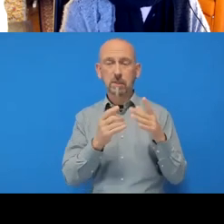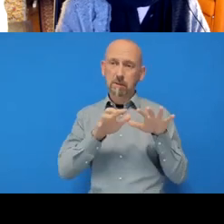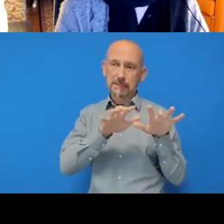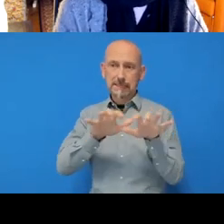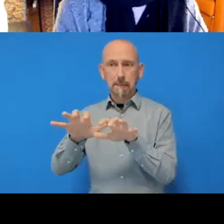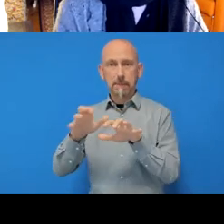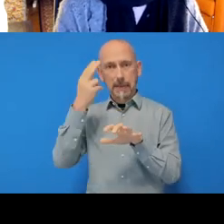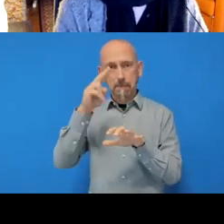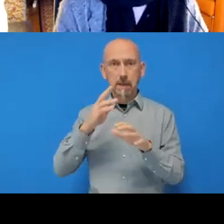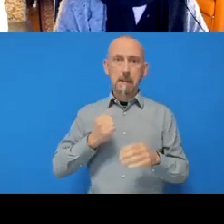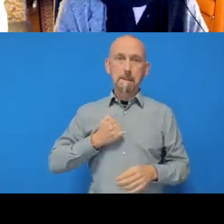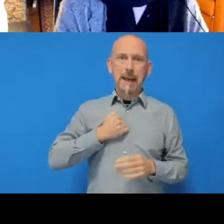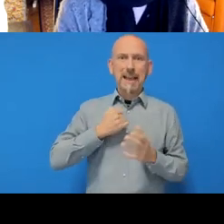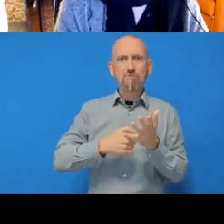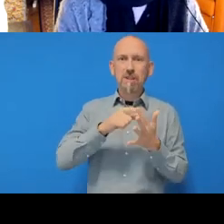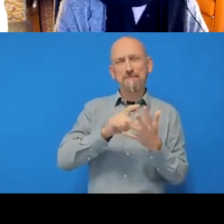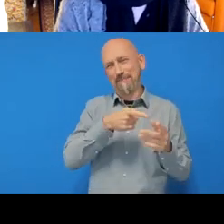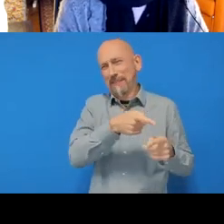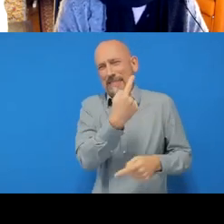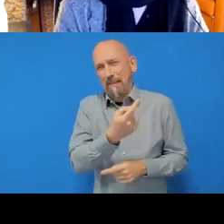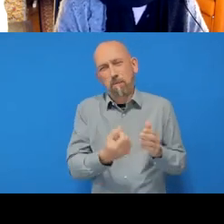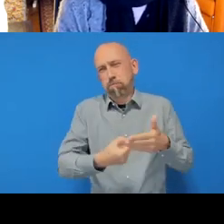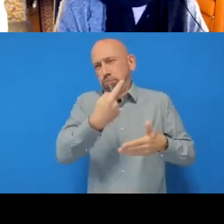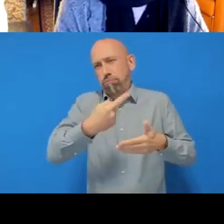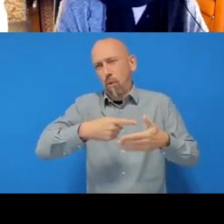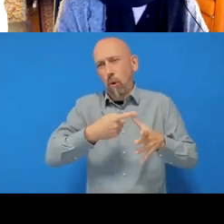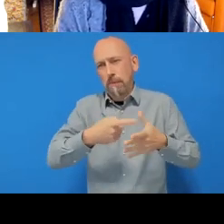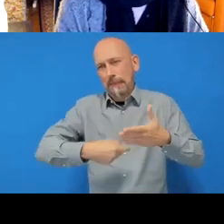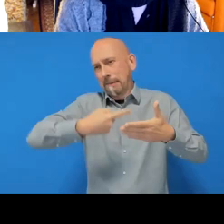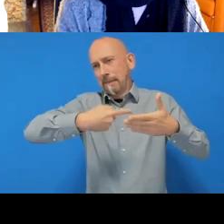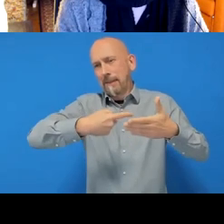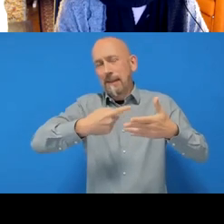If it's not appearing in the list, you might have to click on this little refresh button here.